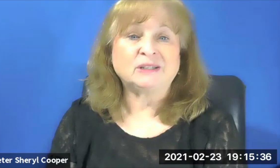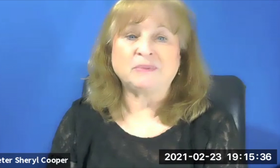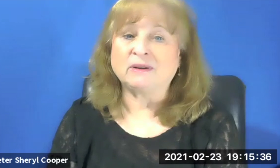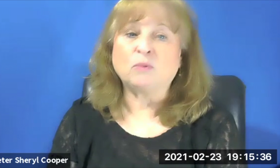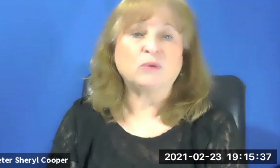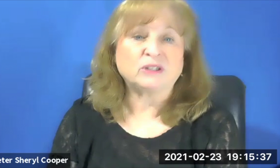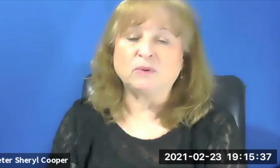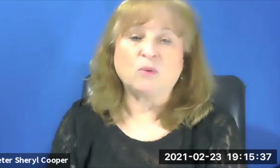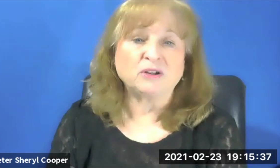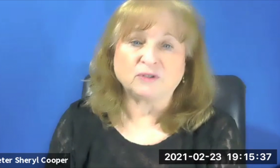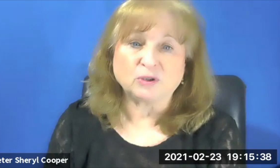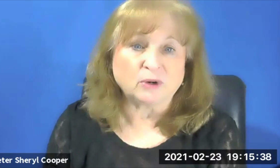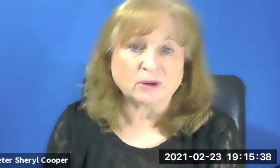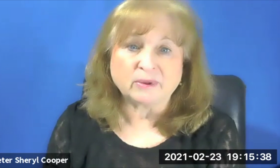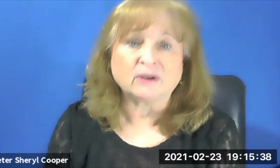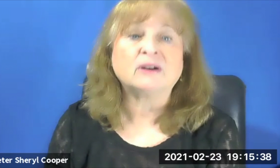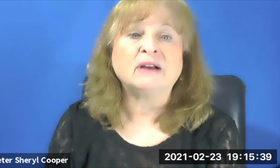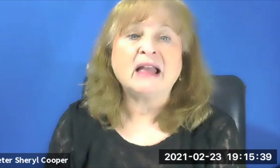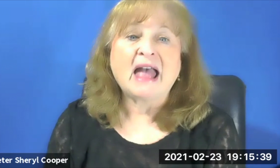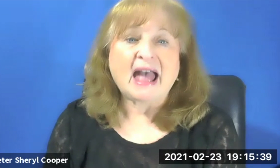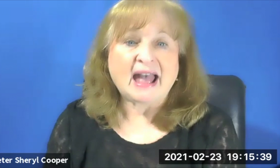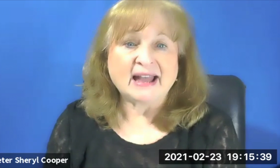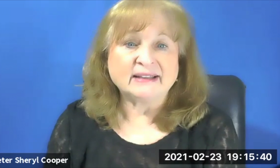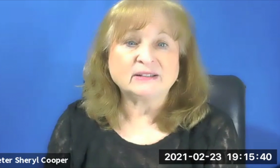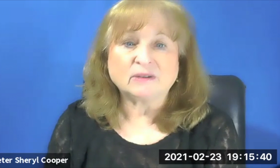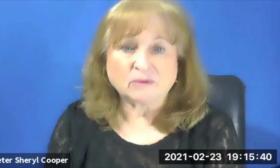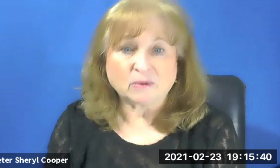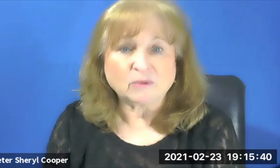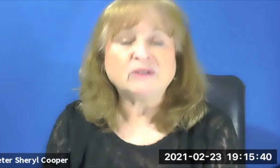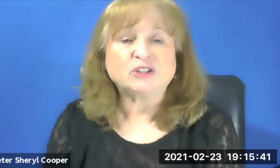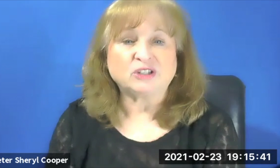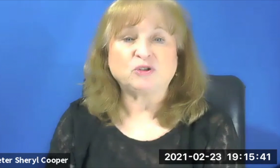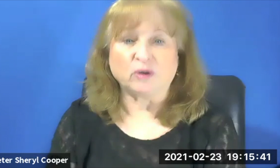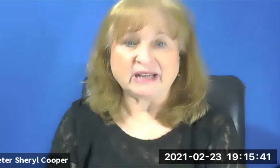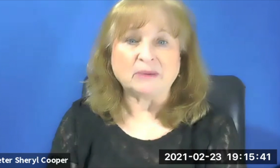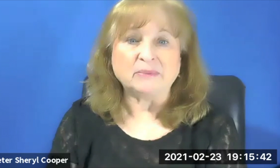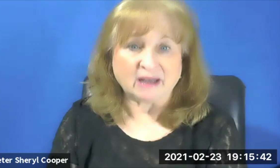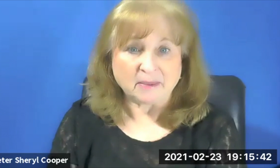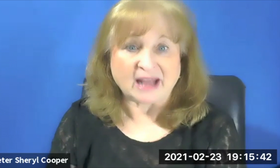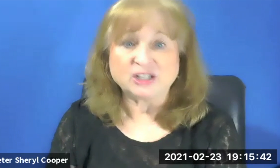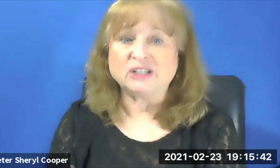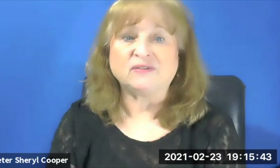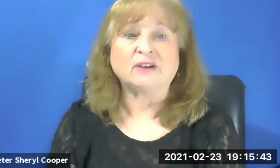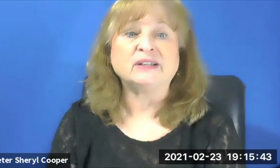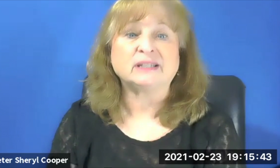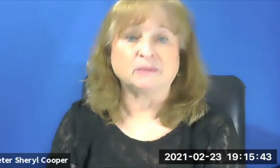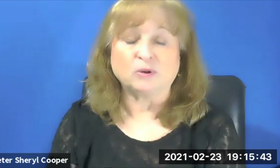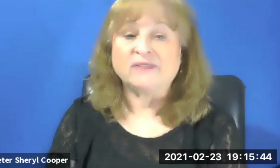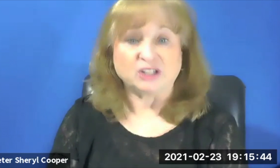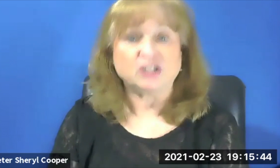been -- it's been wonderful to work with her. And she's joined our meetup. And she's very supportive and she's a